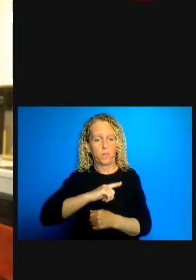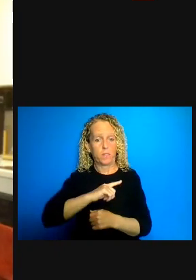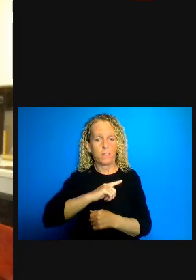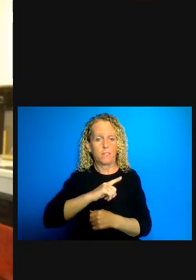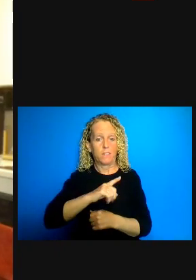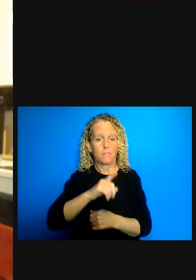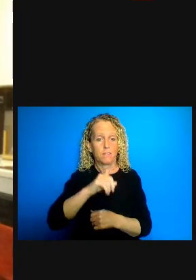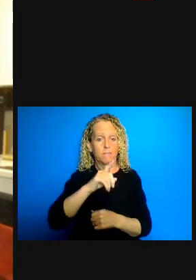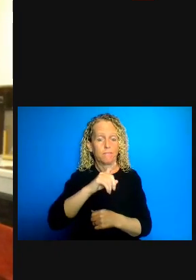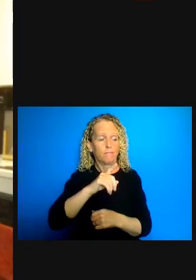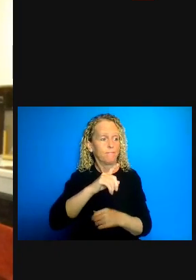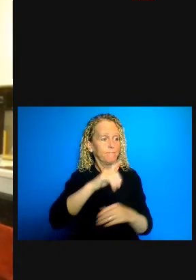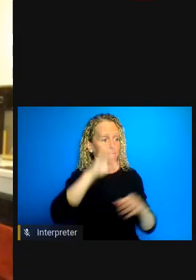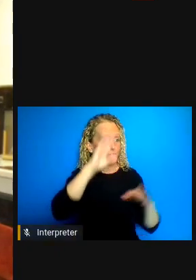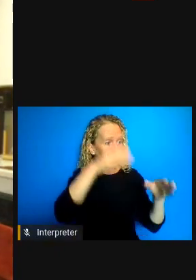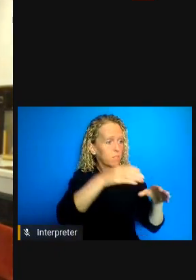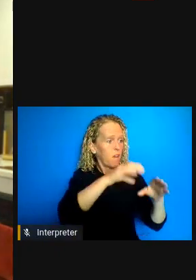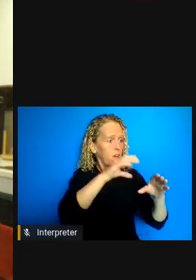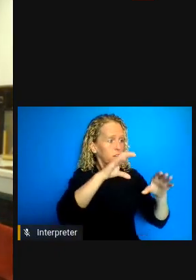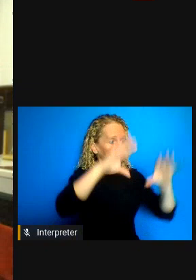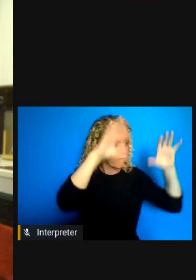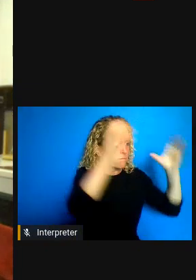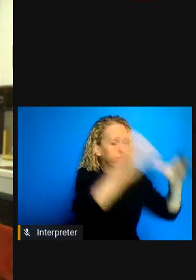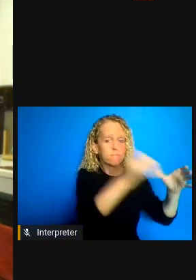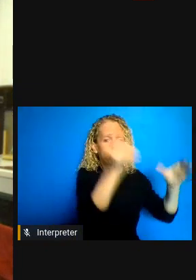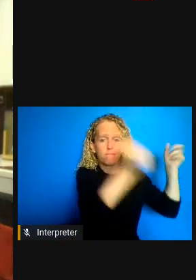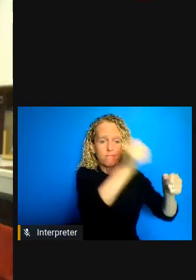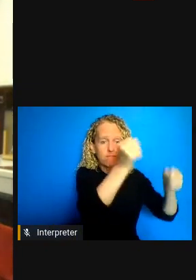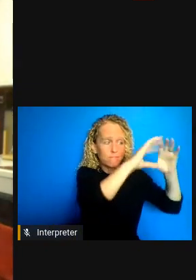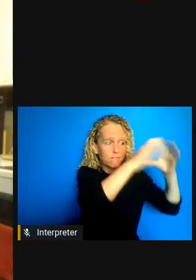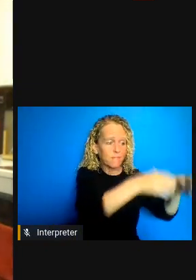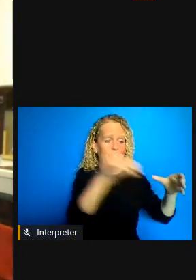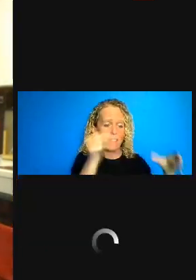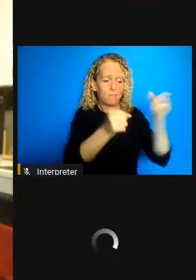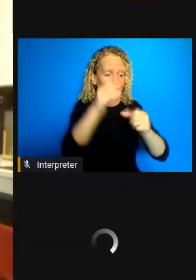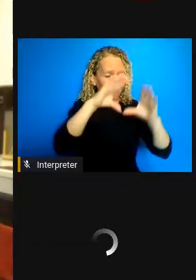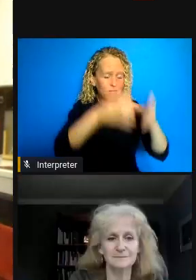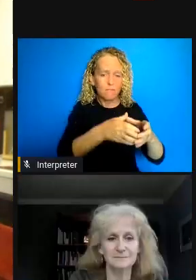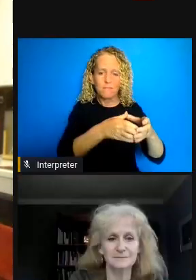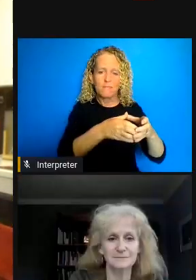support with that in mind I would like to now introduce our third panelist